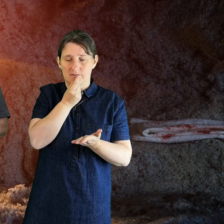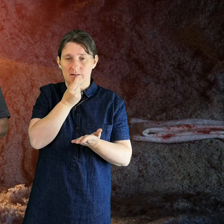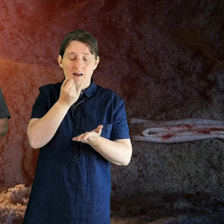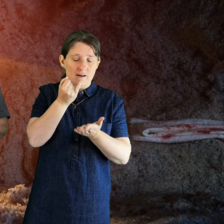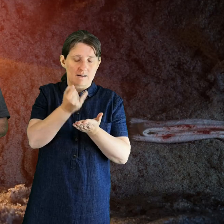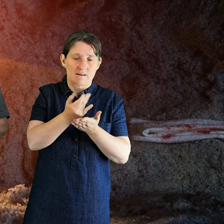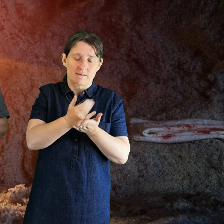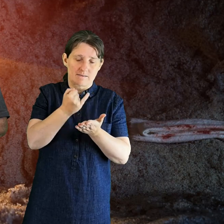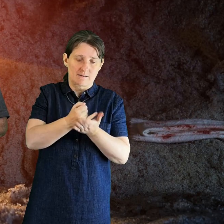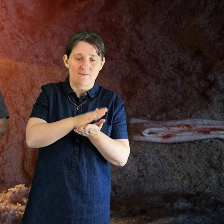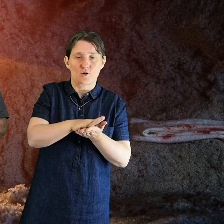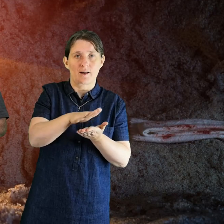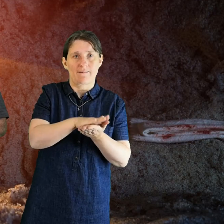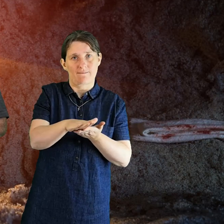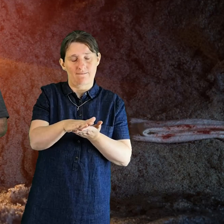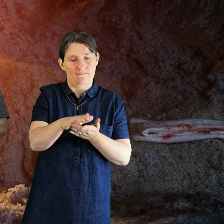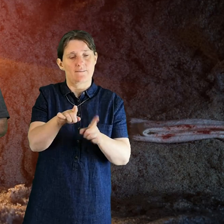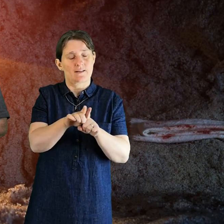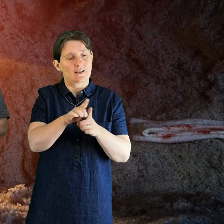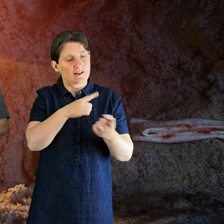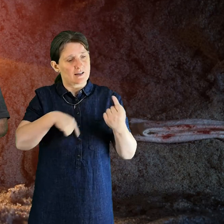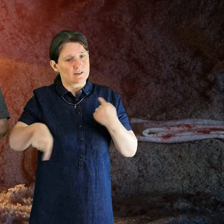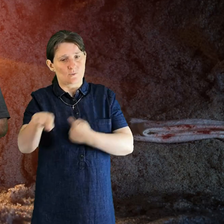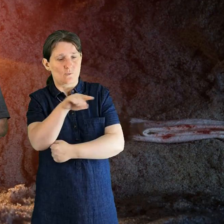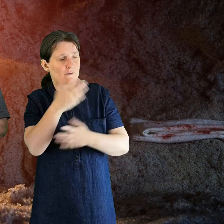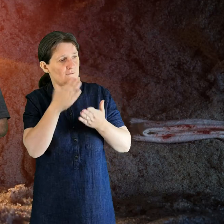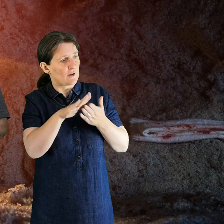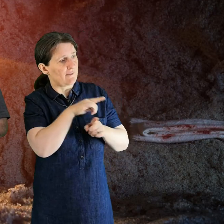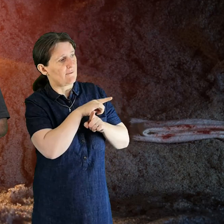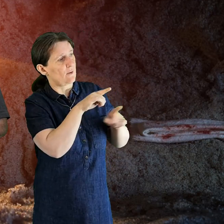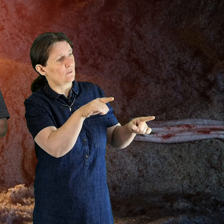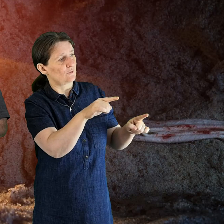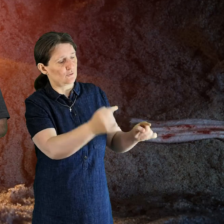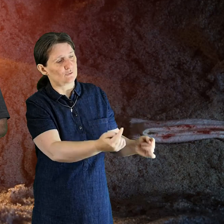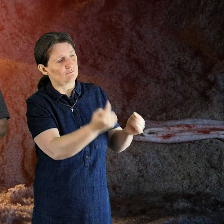our trespasses as we forgive those who trespass against us